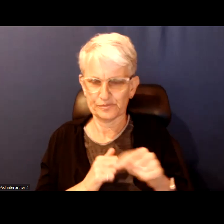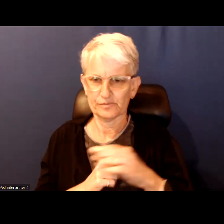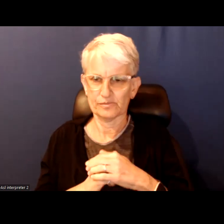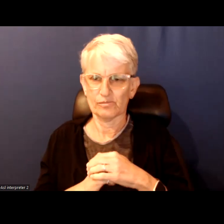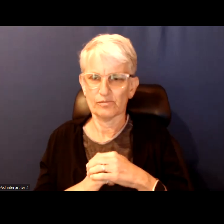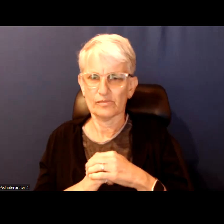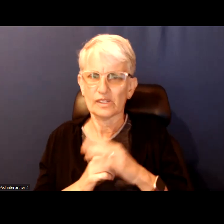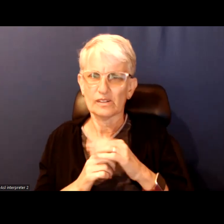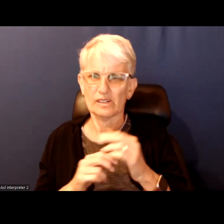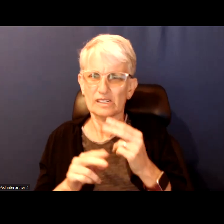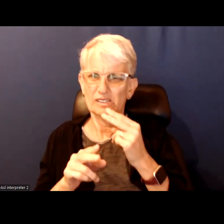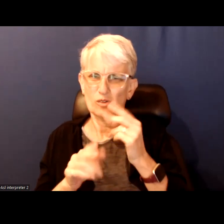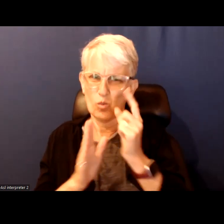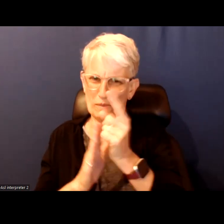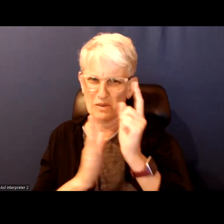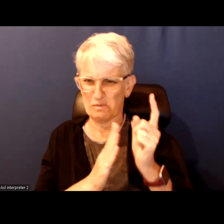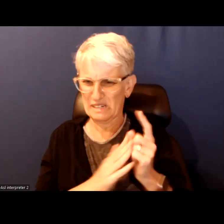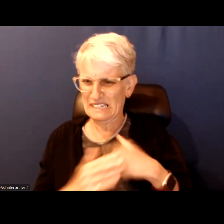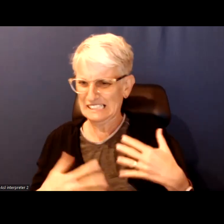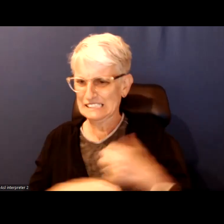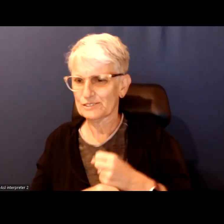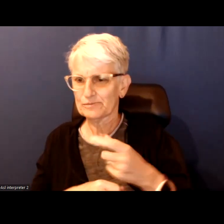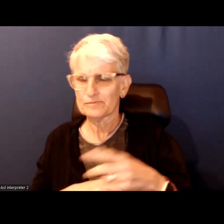you to keep it to one minute long because we are wrapping up.